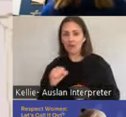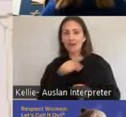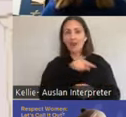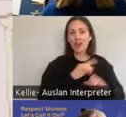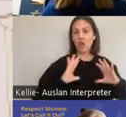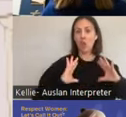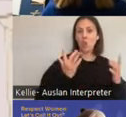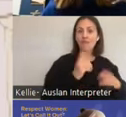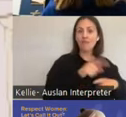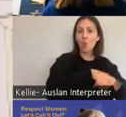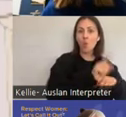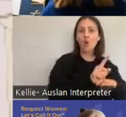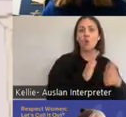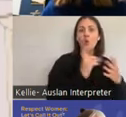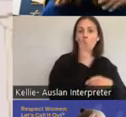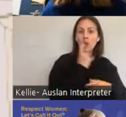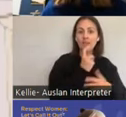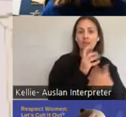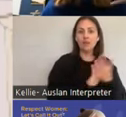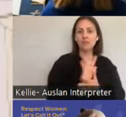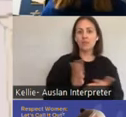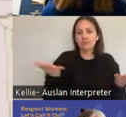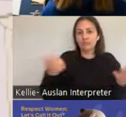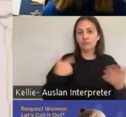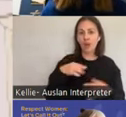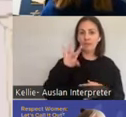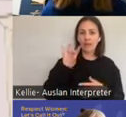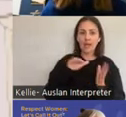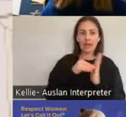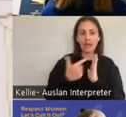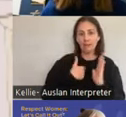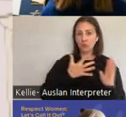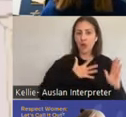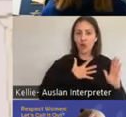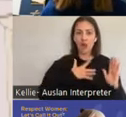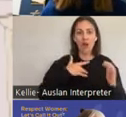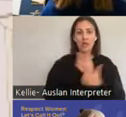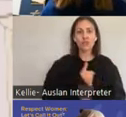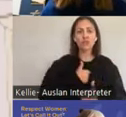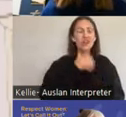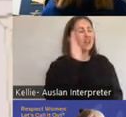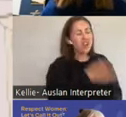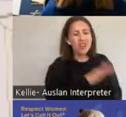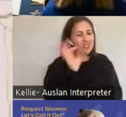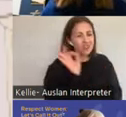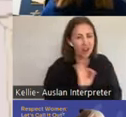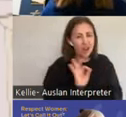So again, trying to understand what is that body systems doing in the background really makes a